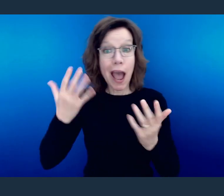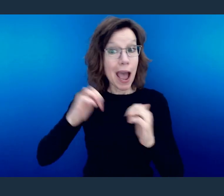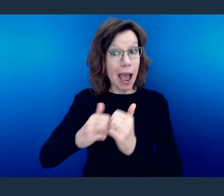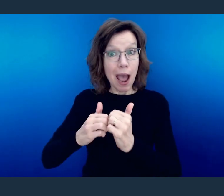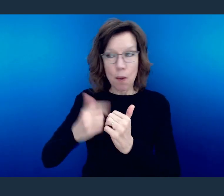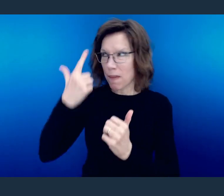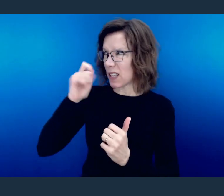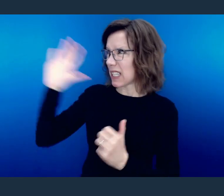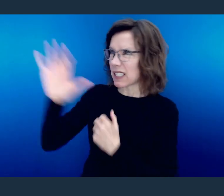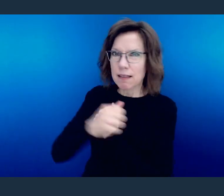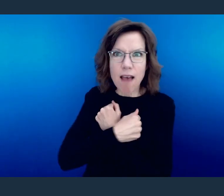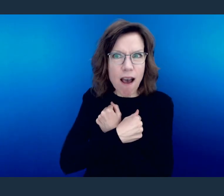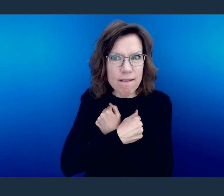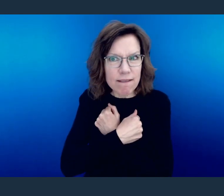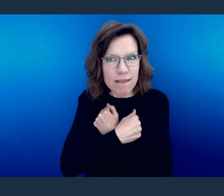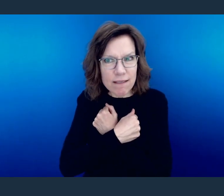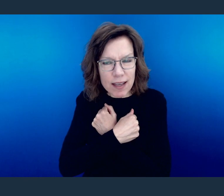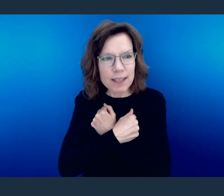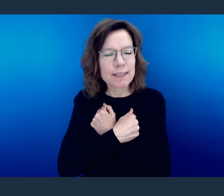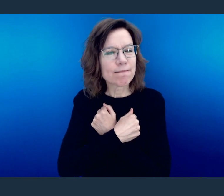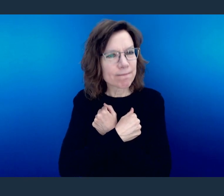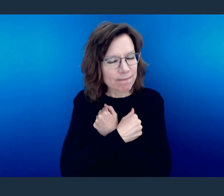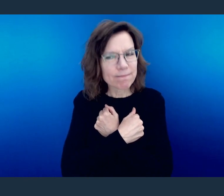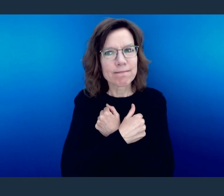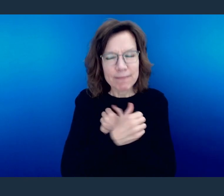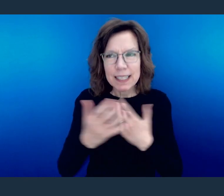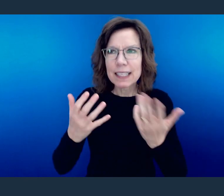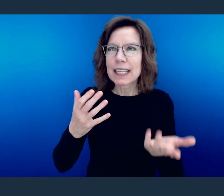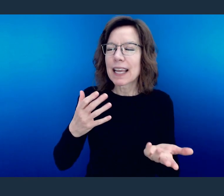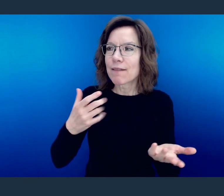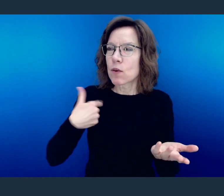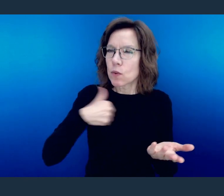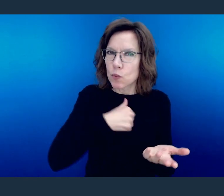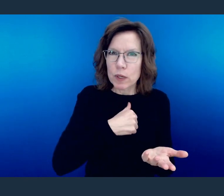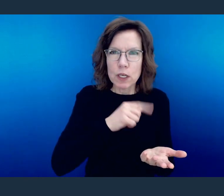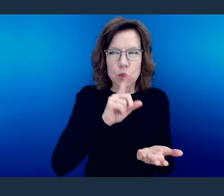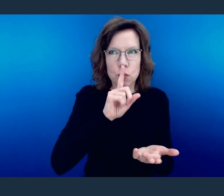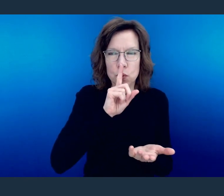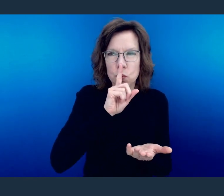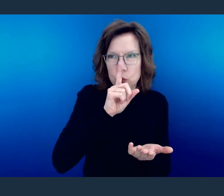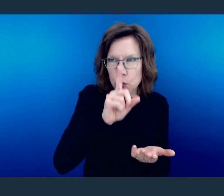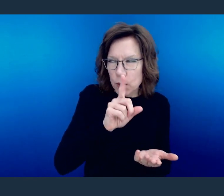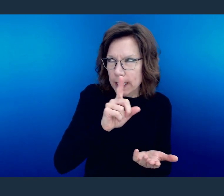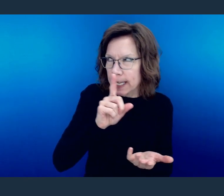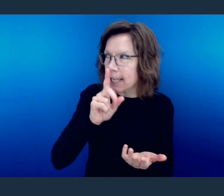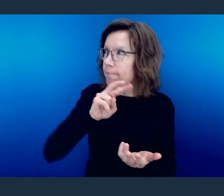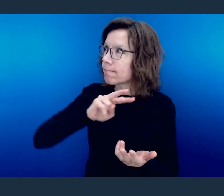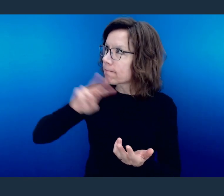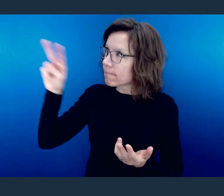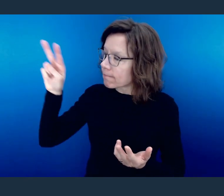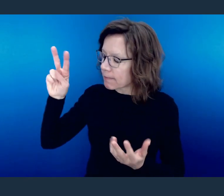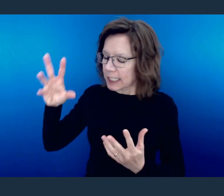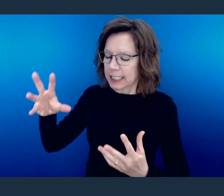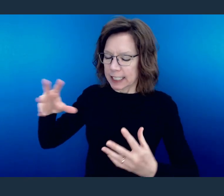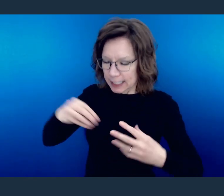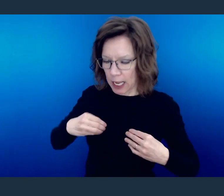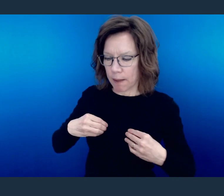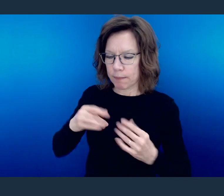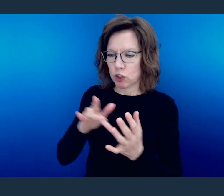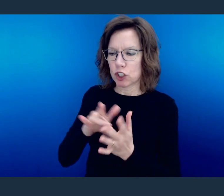it's the outcome of what happens when we truly accept Jesus Christ and when we truly decide